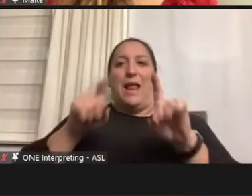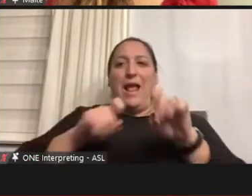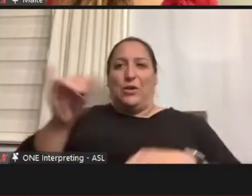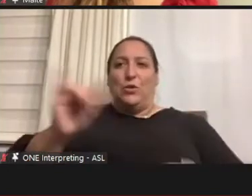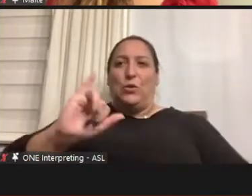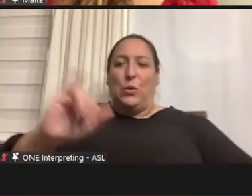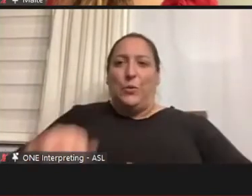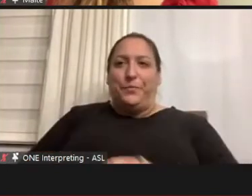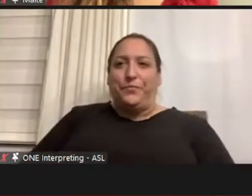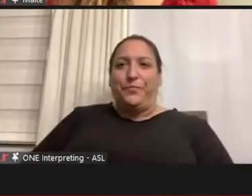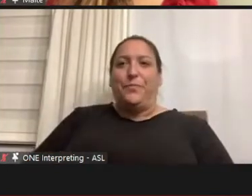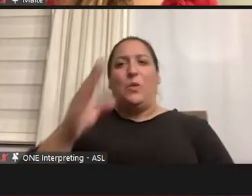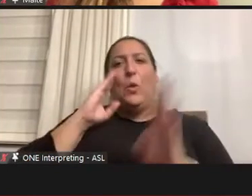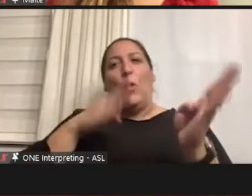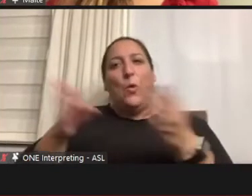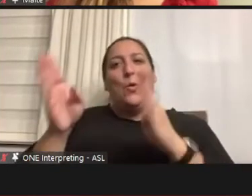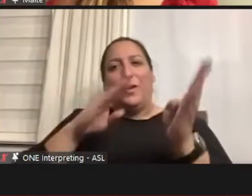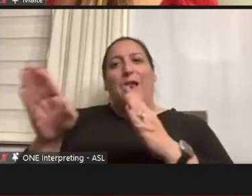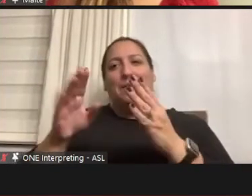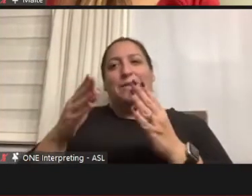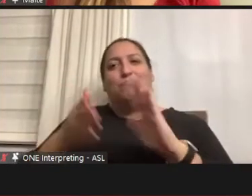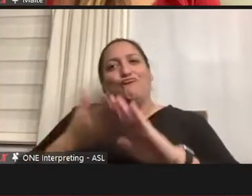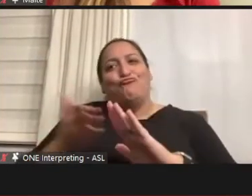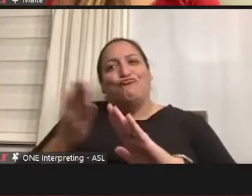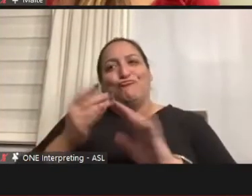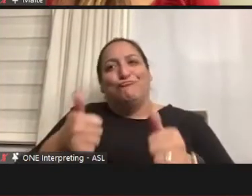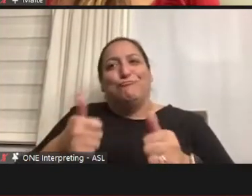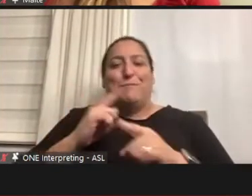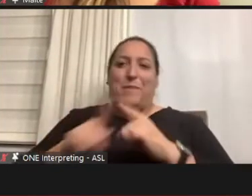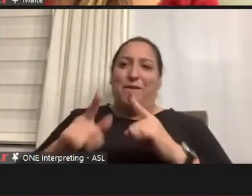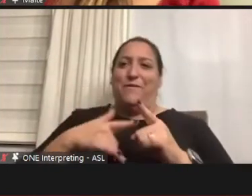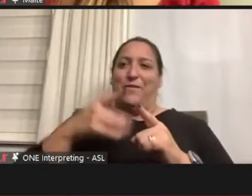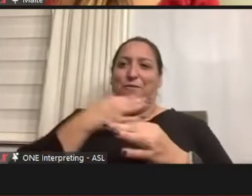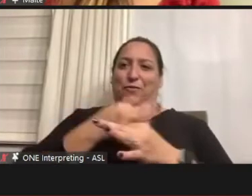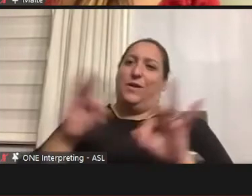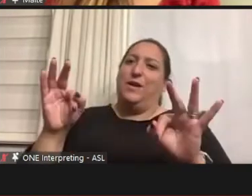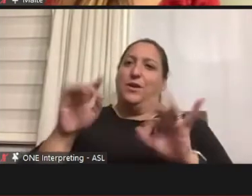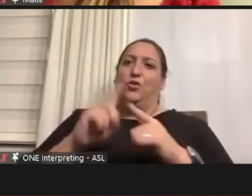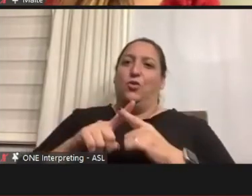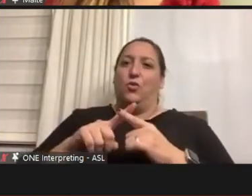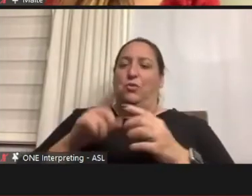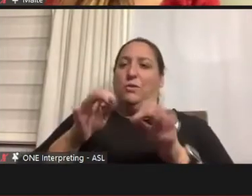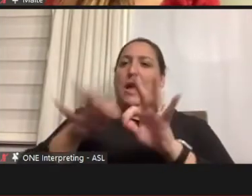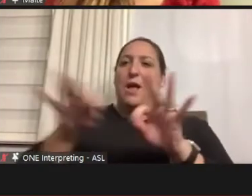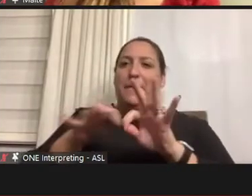organized up to this point, but feel free to comment when something pops into your mind.